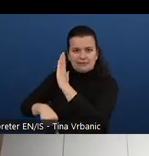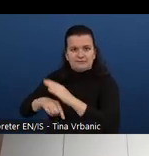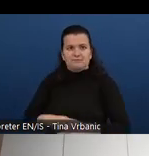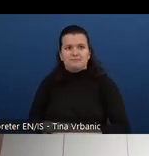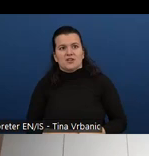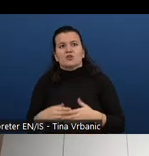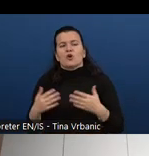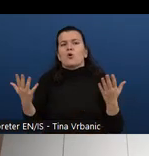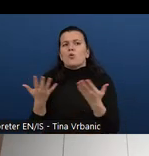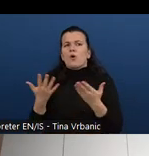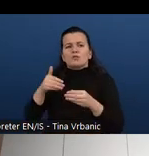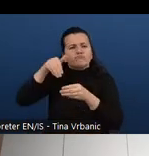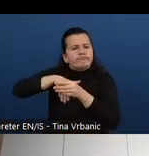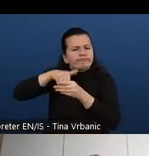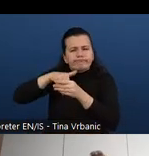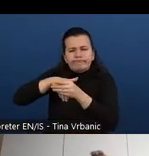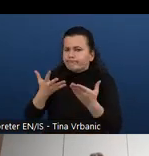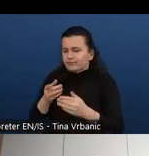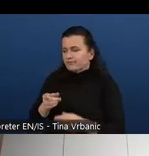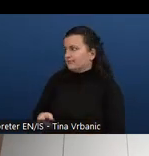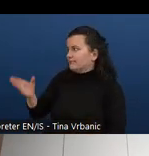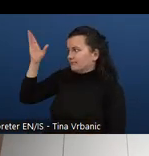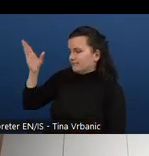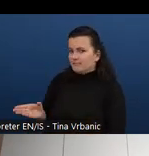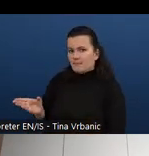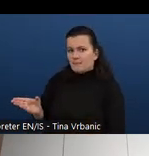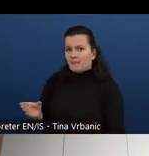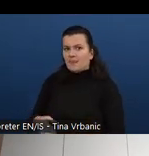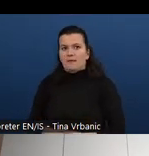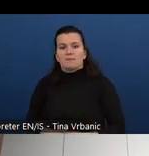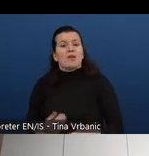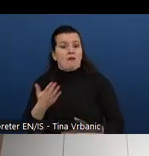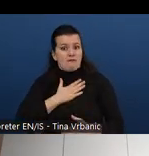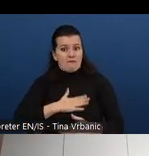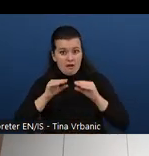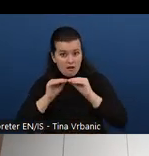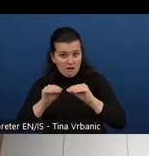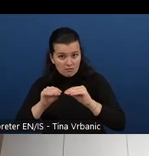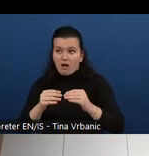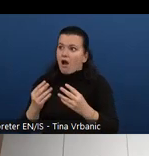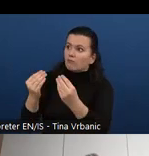We had a variety of audiences that we consider for this, among which we can include lecturers